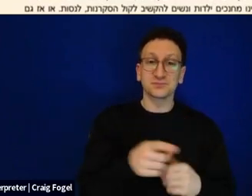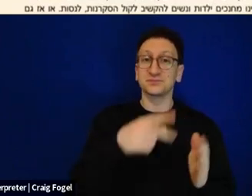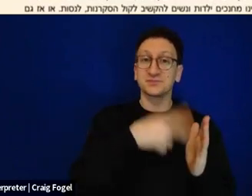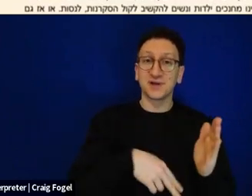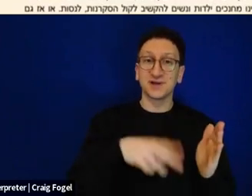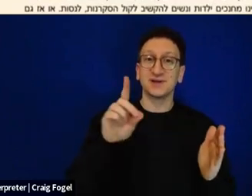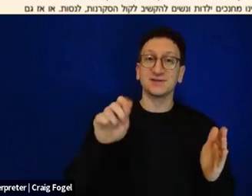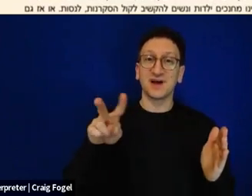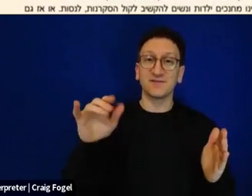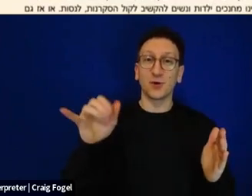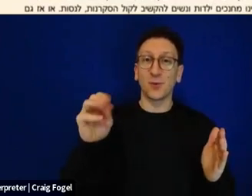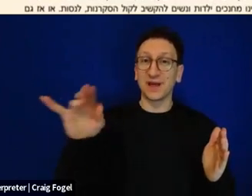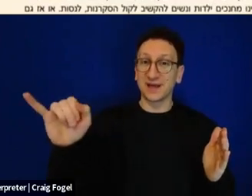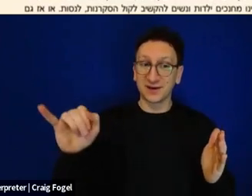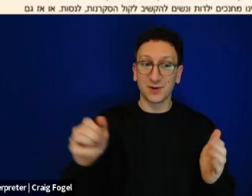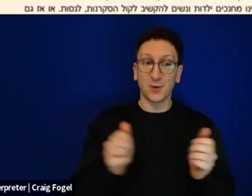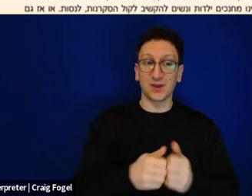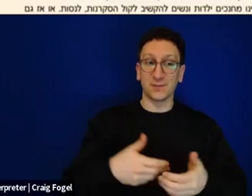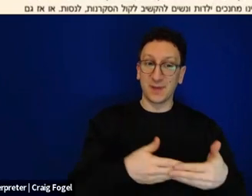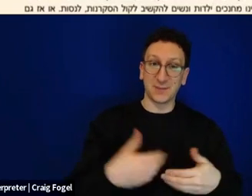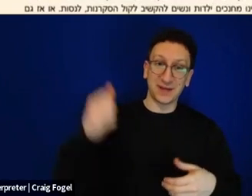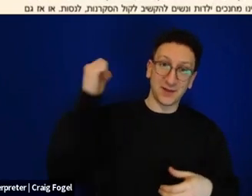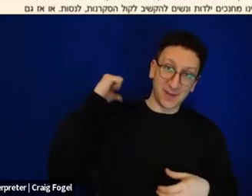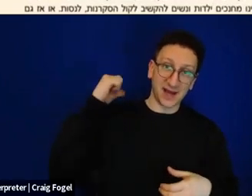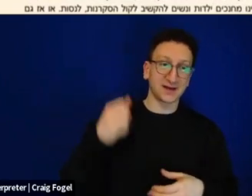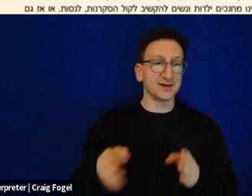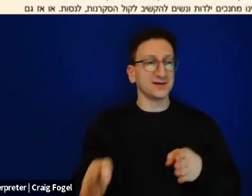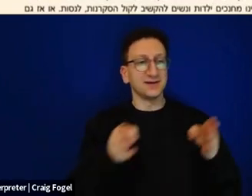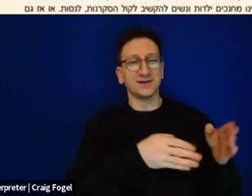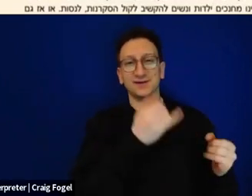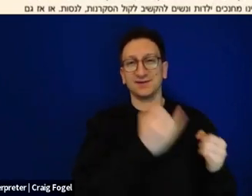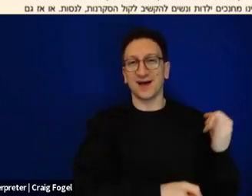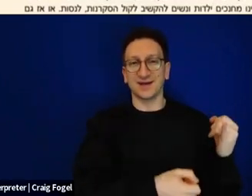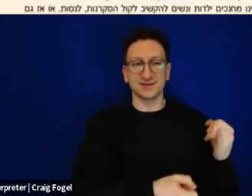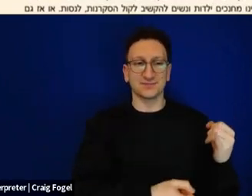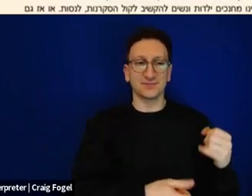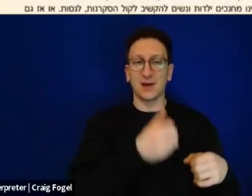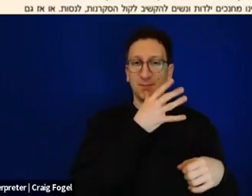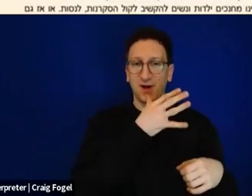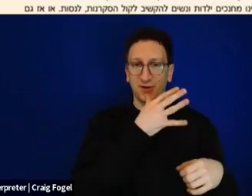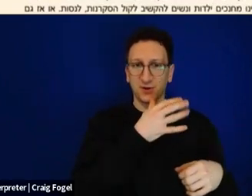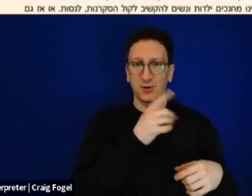around her child, and right next to her, a mother who's in miluim, in reserve duty.